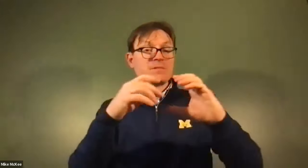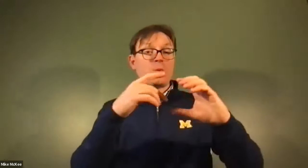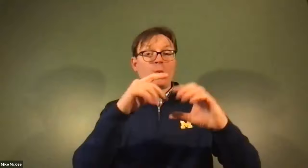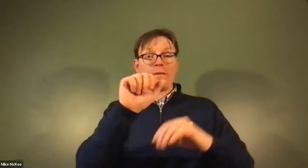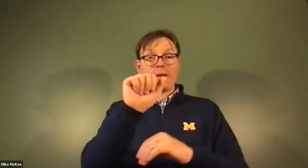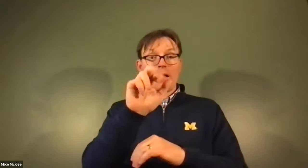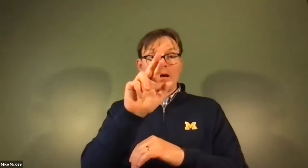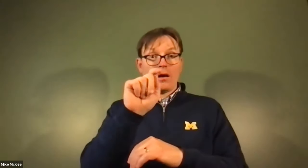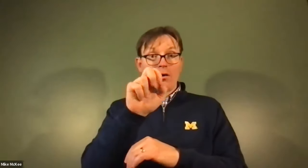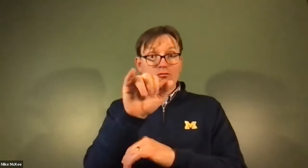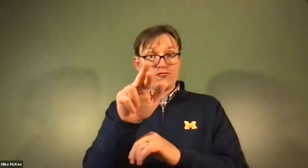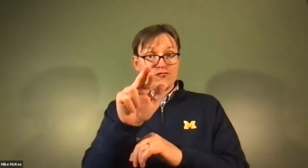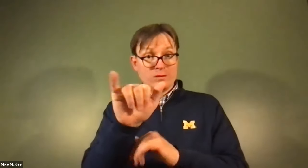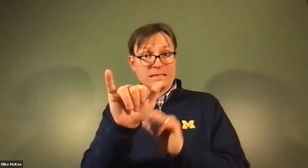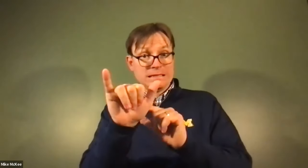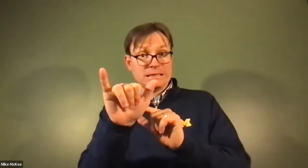James Cech: And those pipes can get clogged.